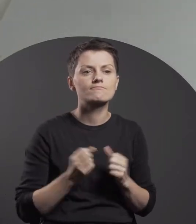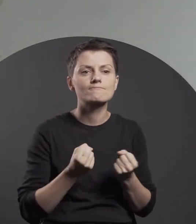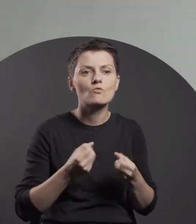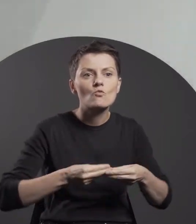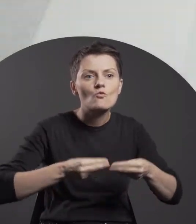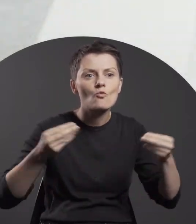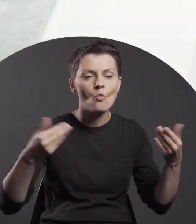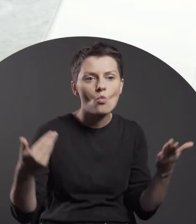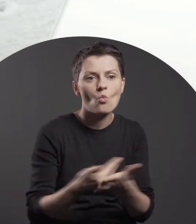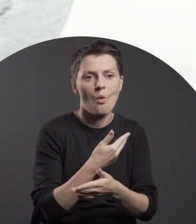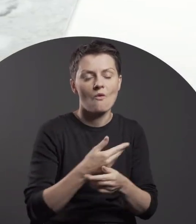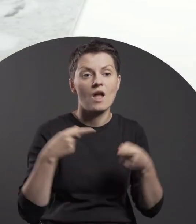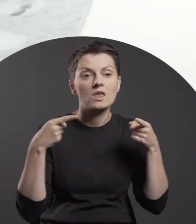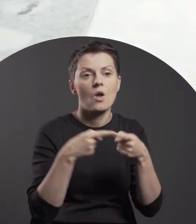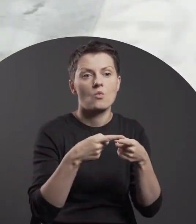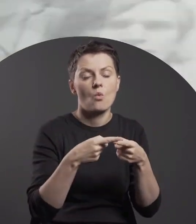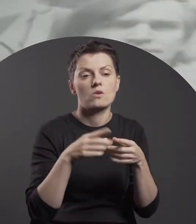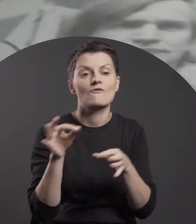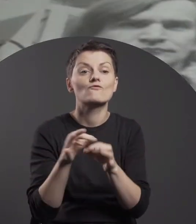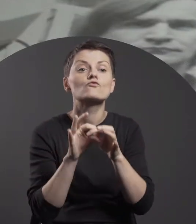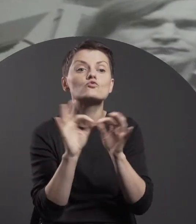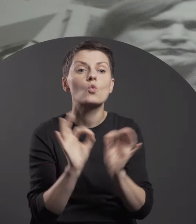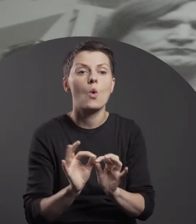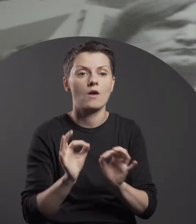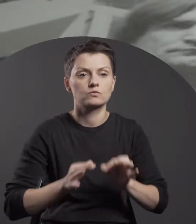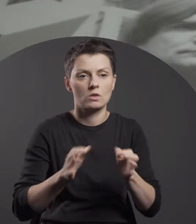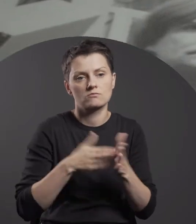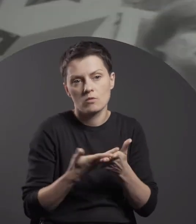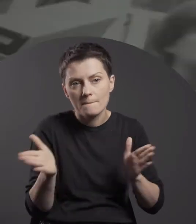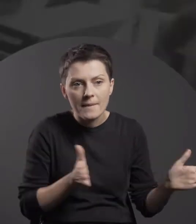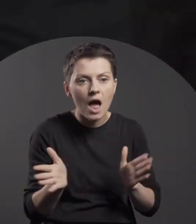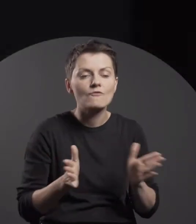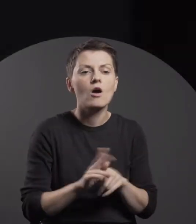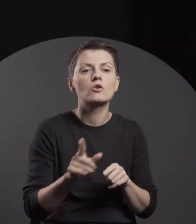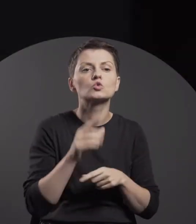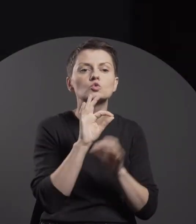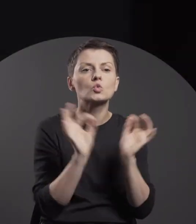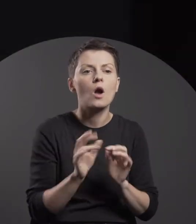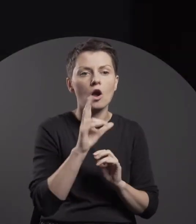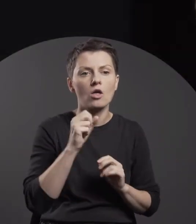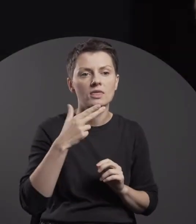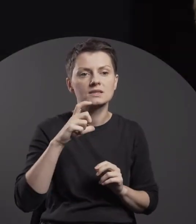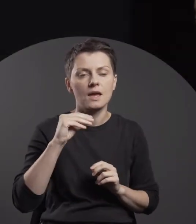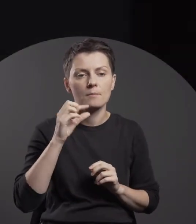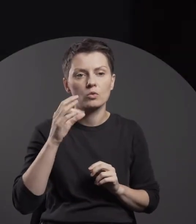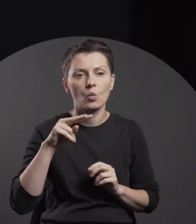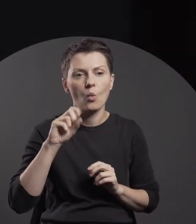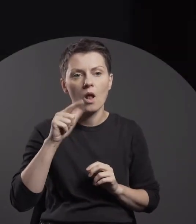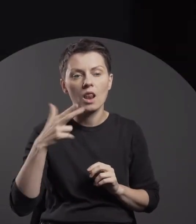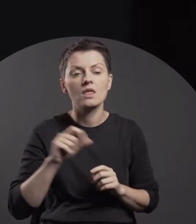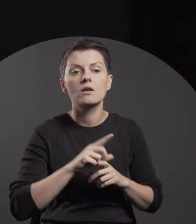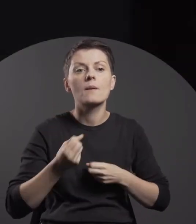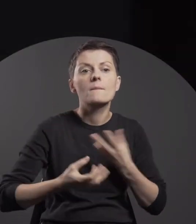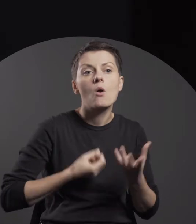in contemporary art, such as performance, conceptual art and concrete poetry.